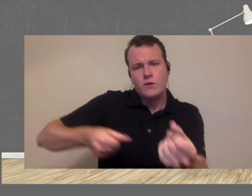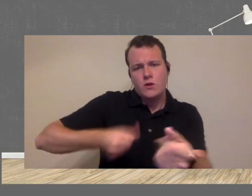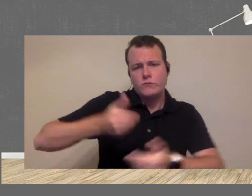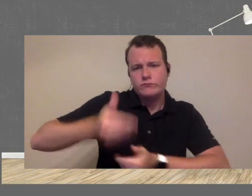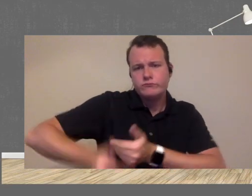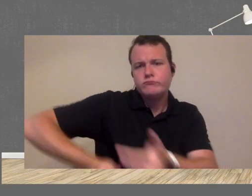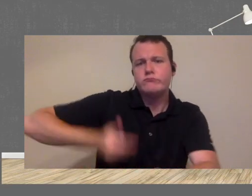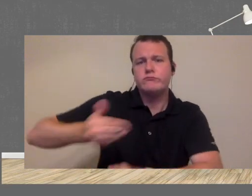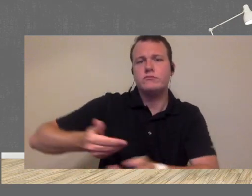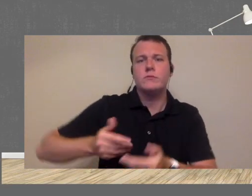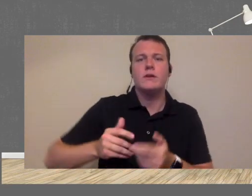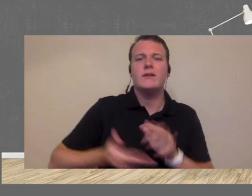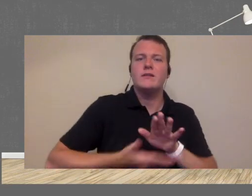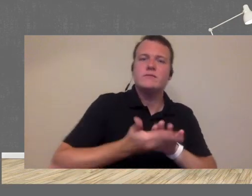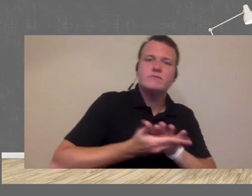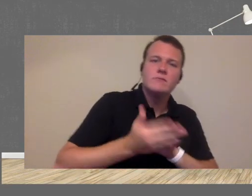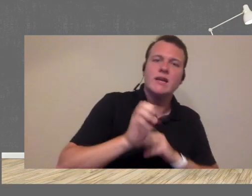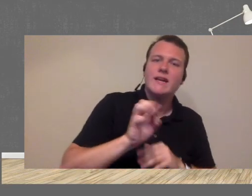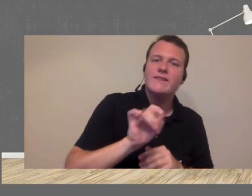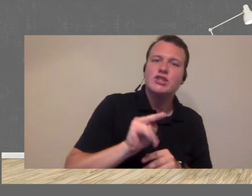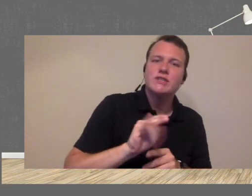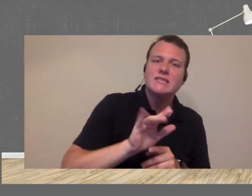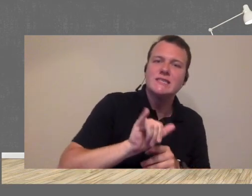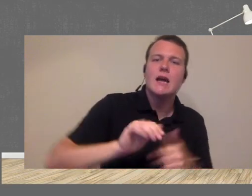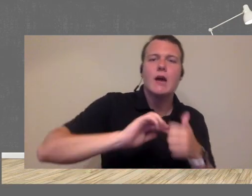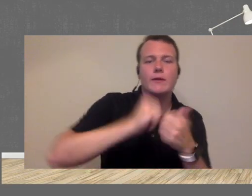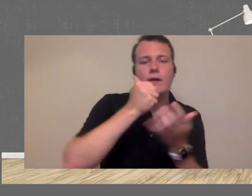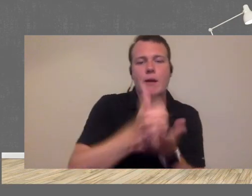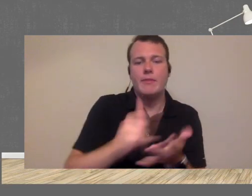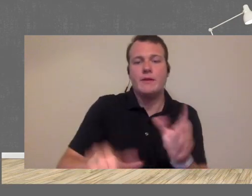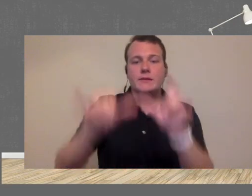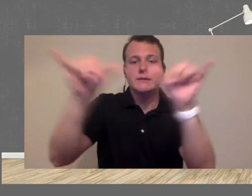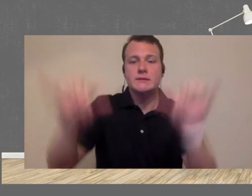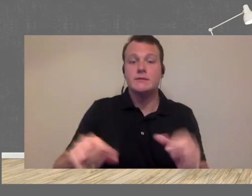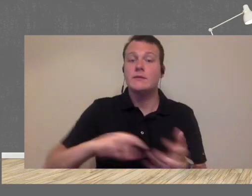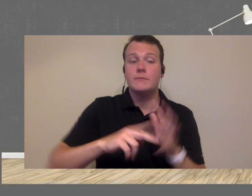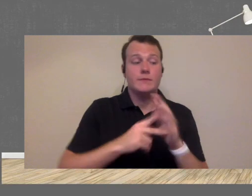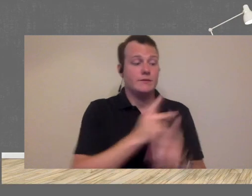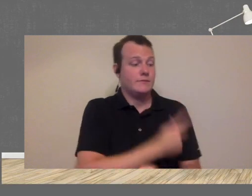different types of efficiencies can help the entire system and by that I mean